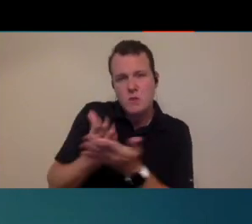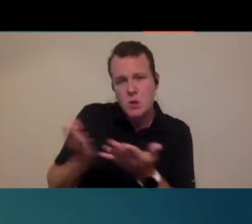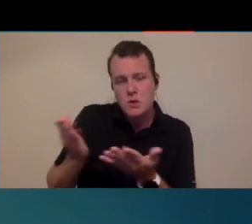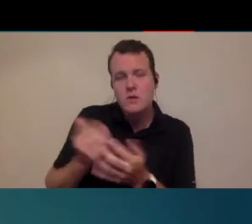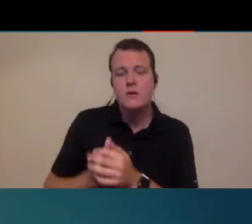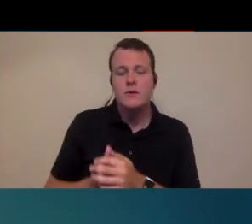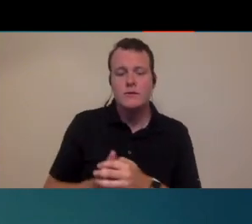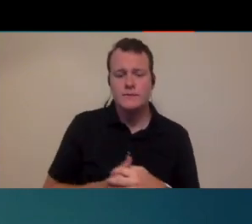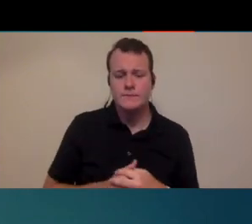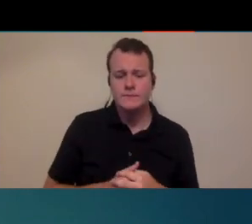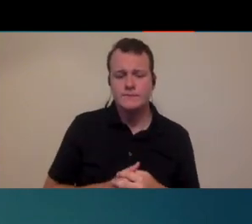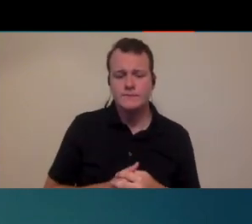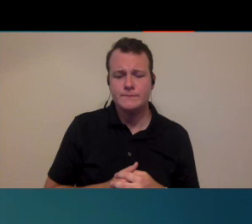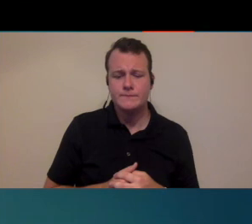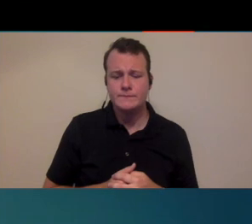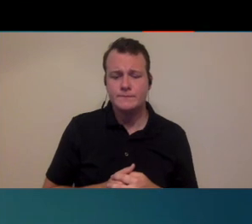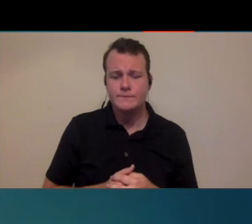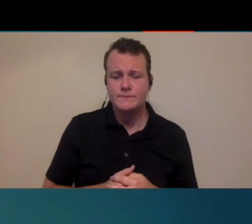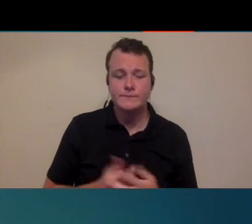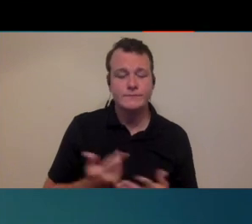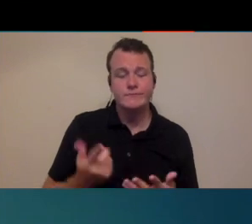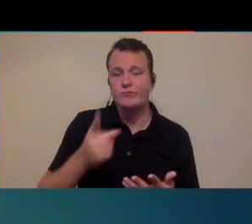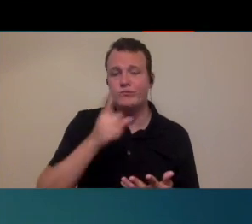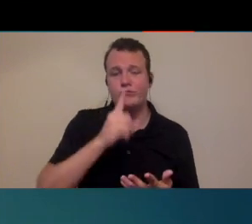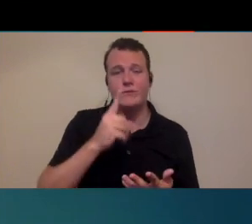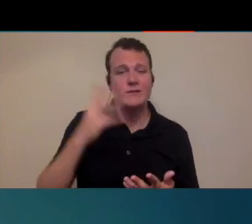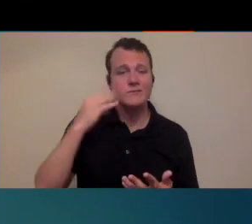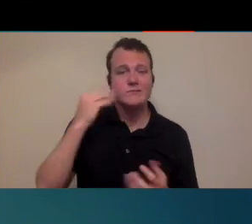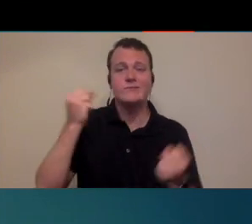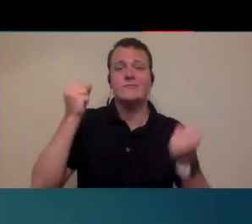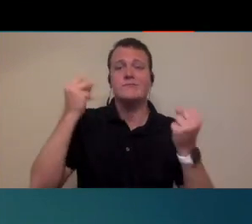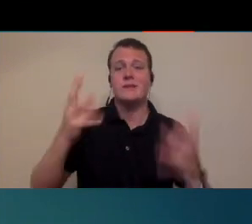people's ability to perform daily functions and I've had countless people